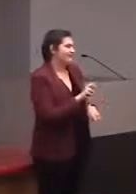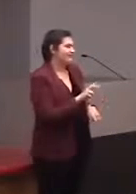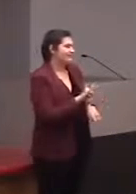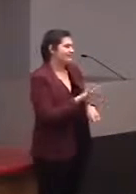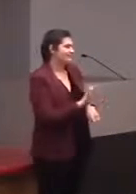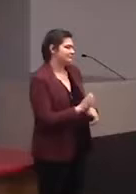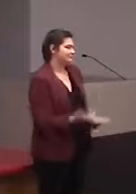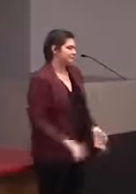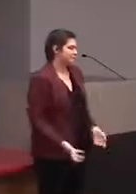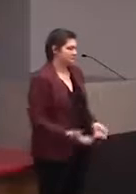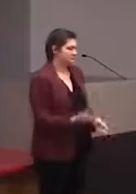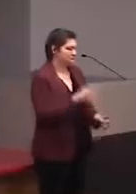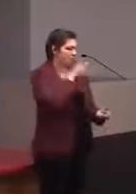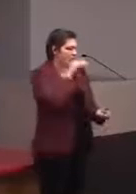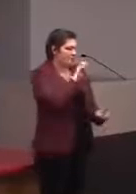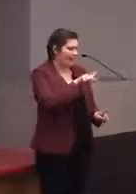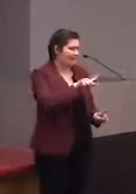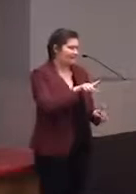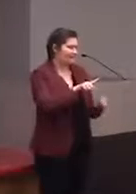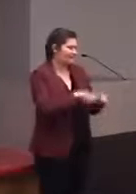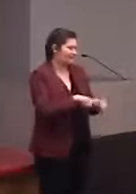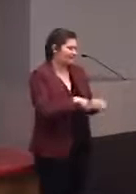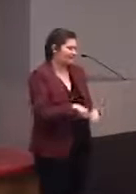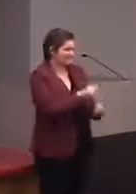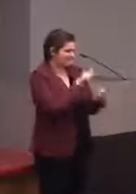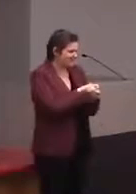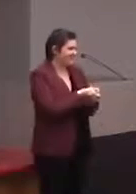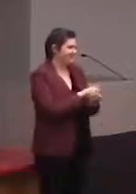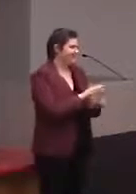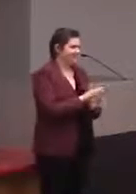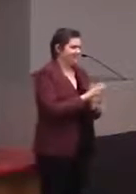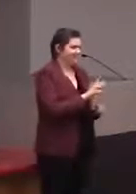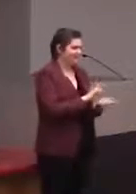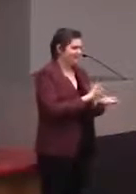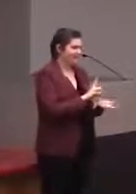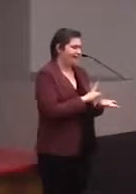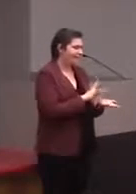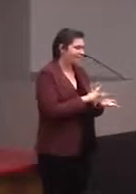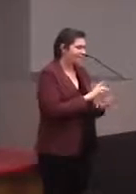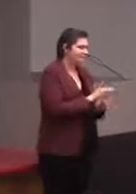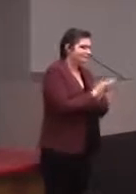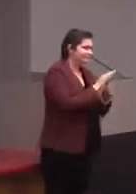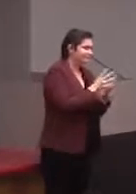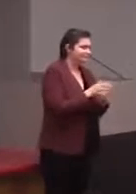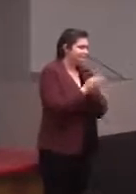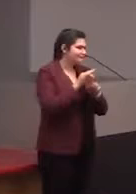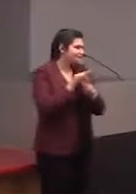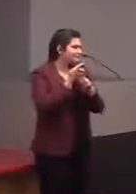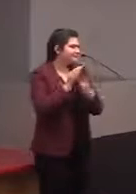[Audience Member] TalkBack is difficult. I know, I know 'cause everything is different, some things don't even use the latest OS and it's just,